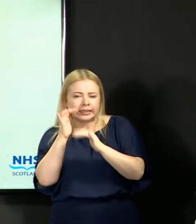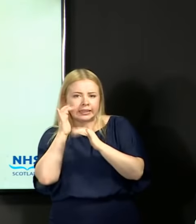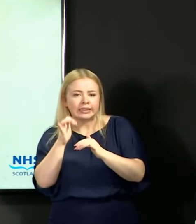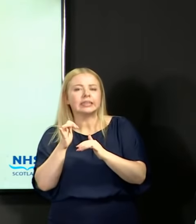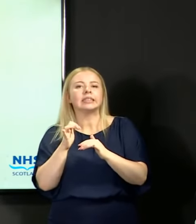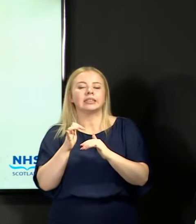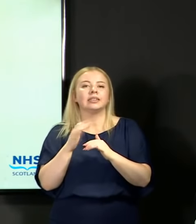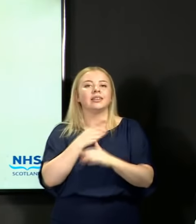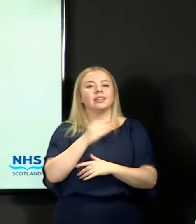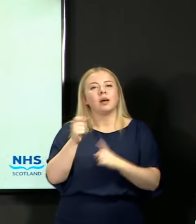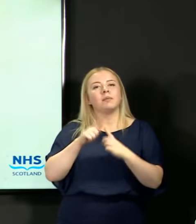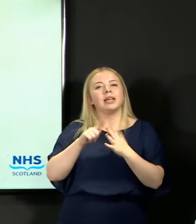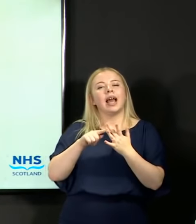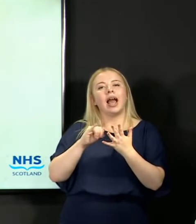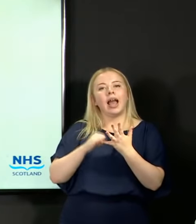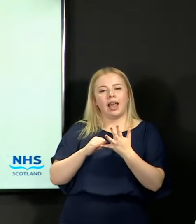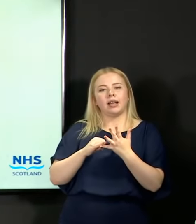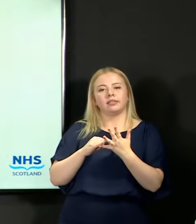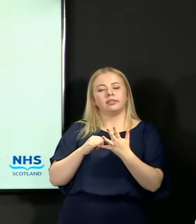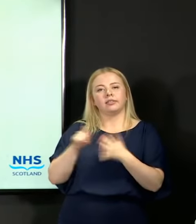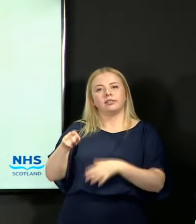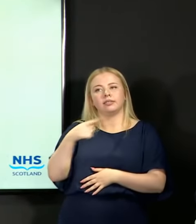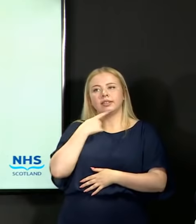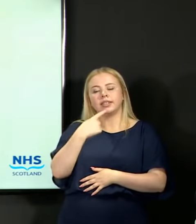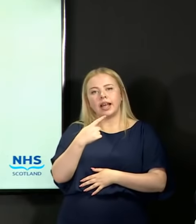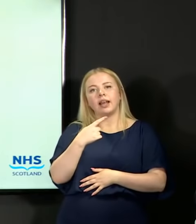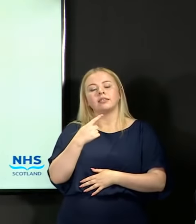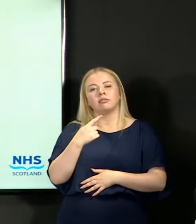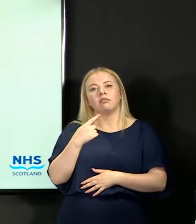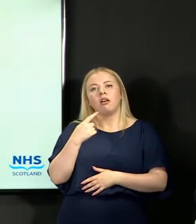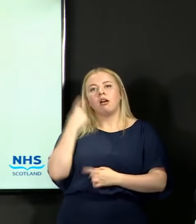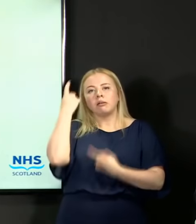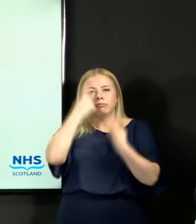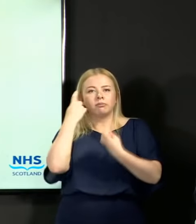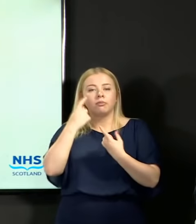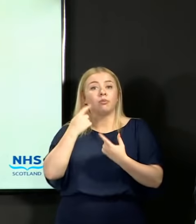suggestions in the EIS letter which the Health Secretary and I are actively considering just